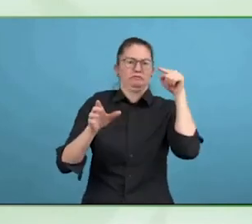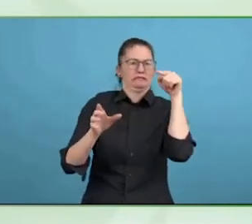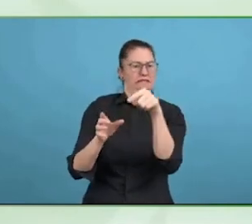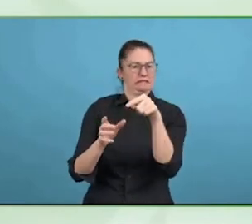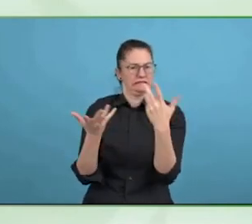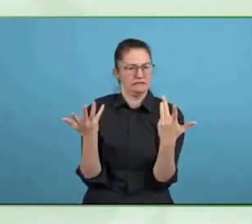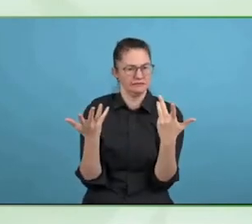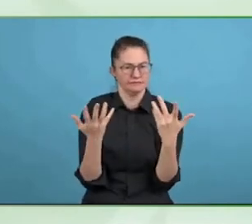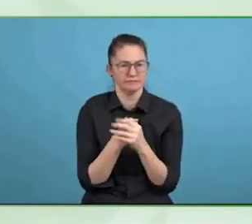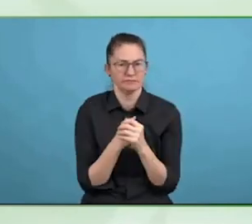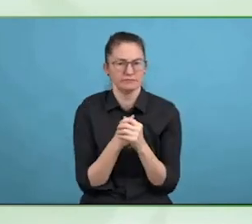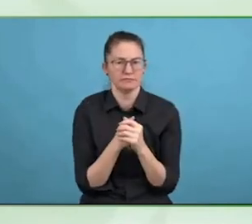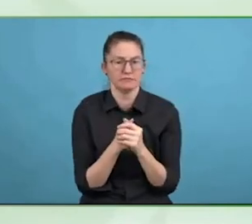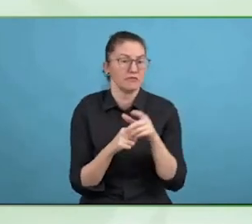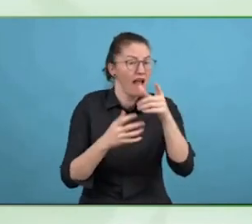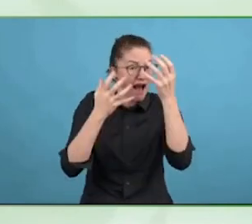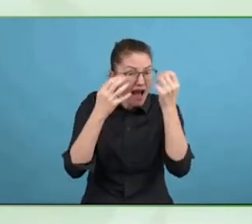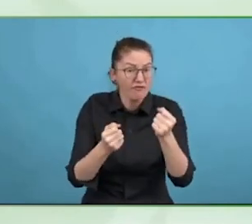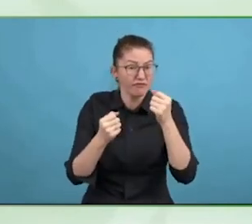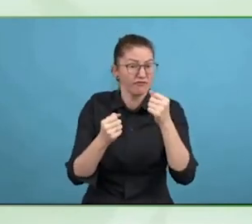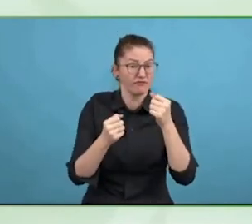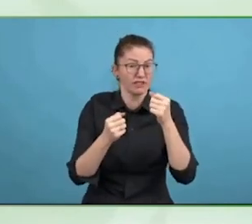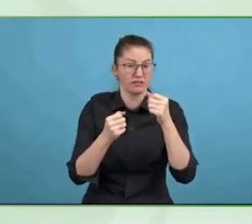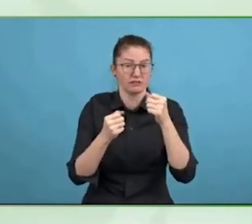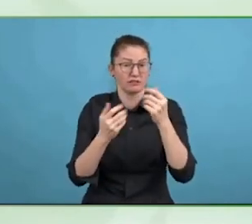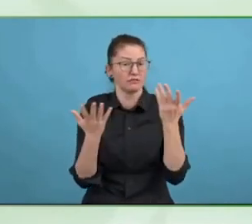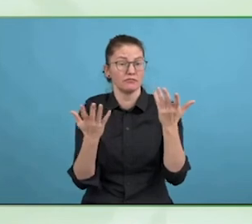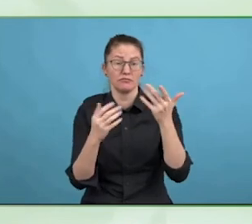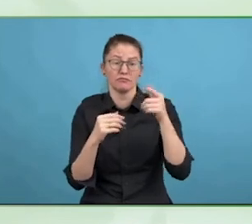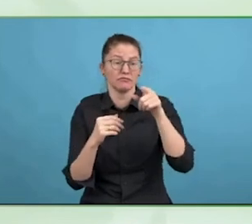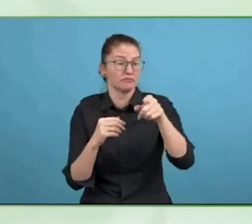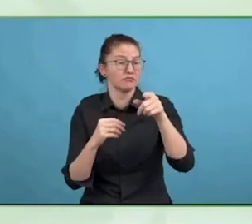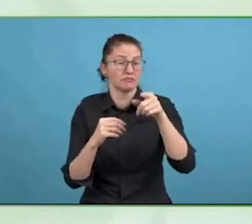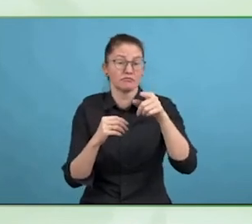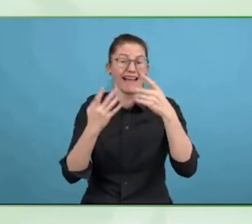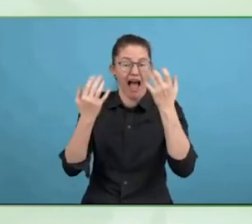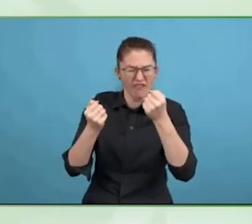Policy, whether we like it or not, has a huge role.